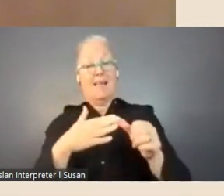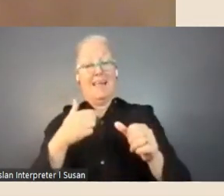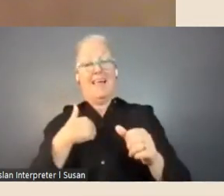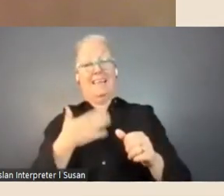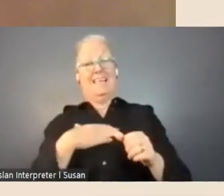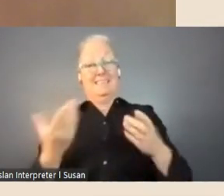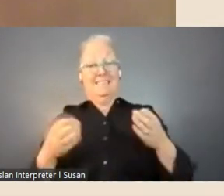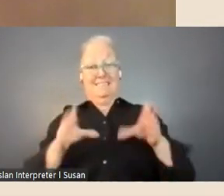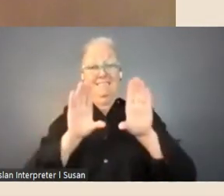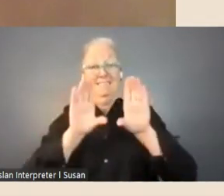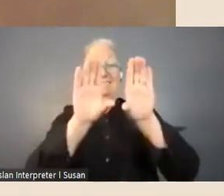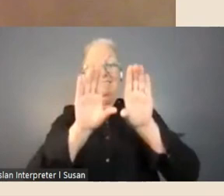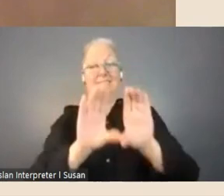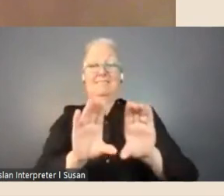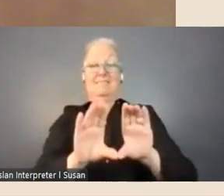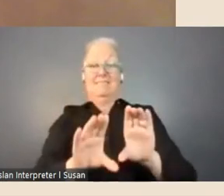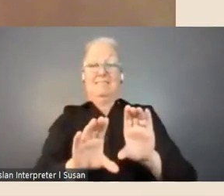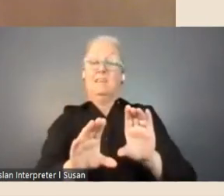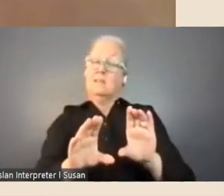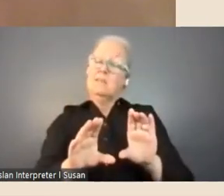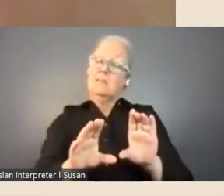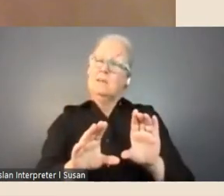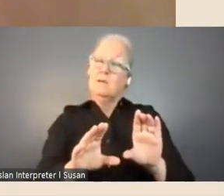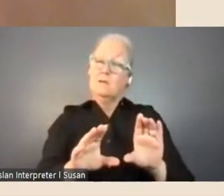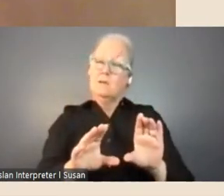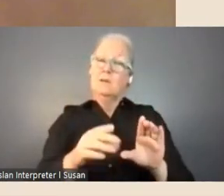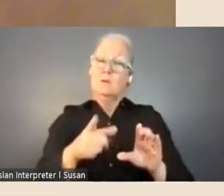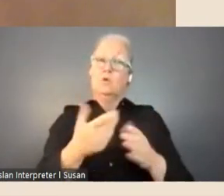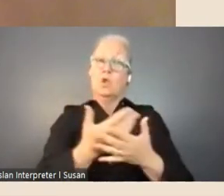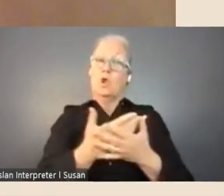it actually was quite a long process of the application, but when there is that question